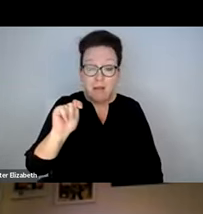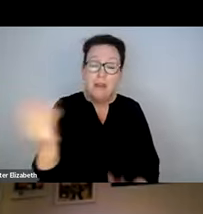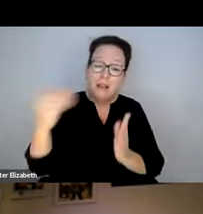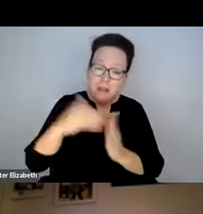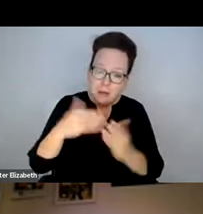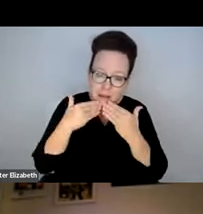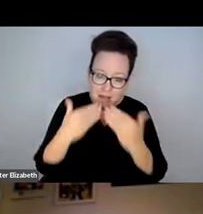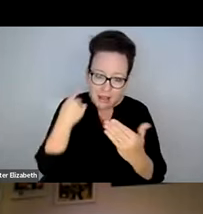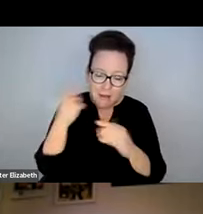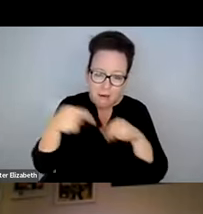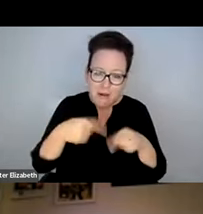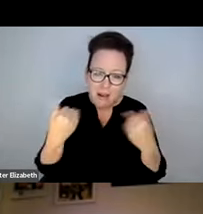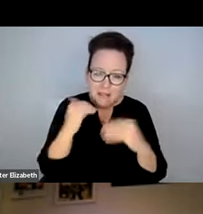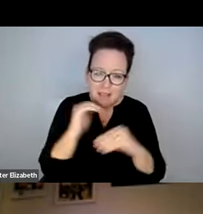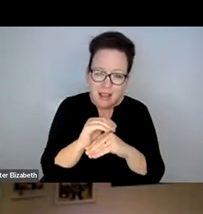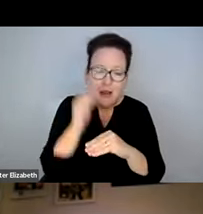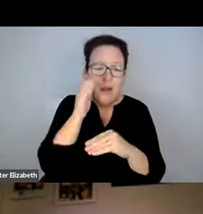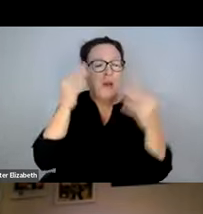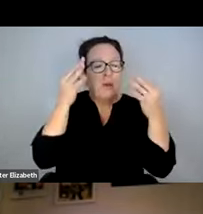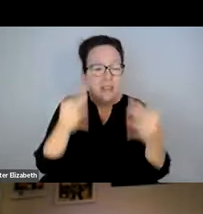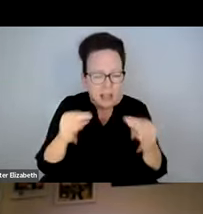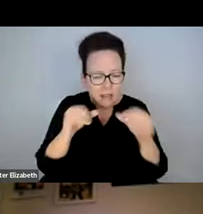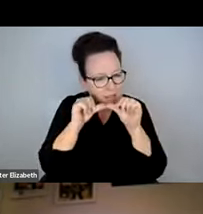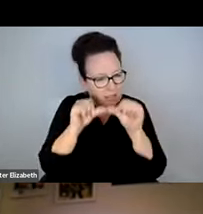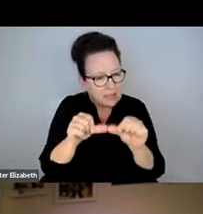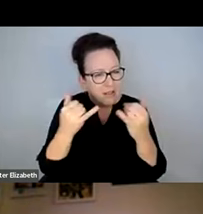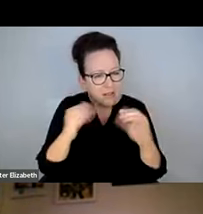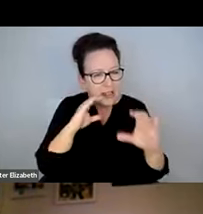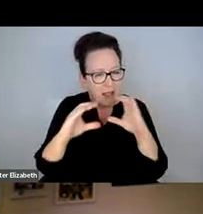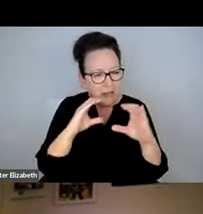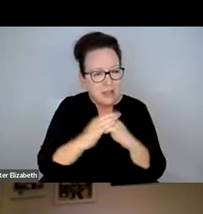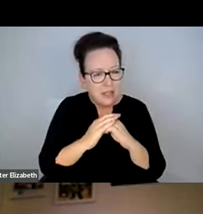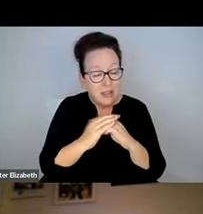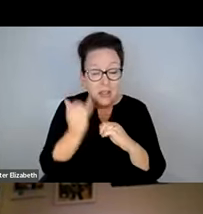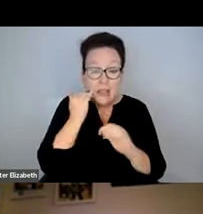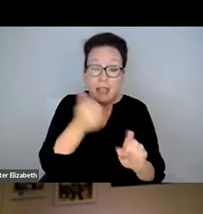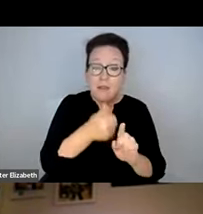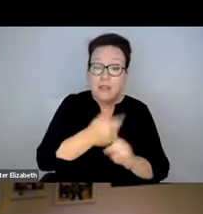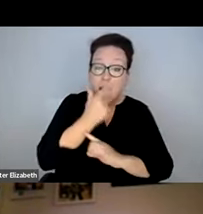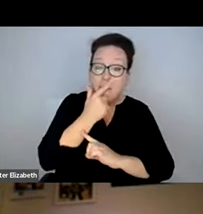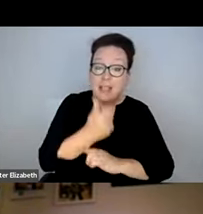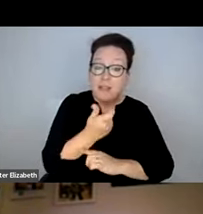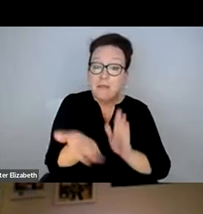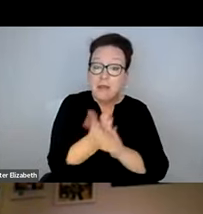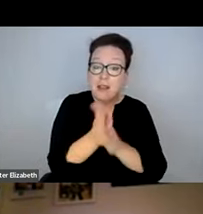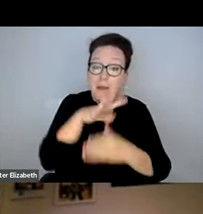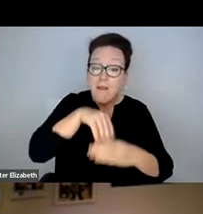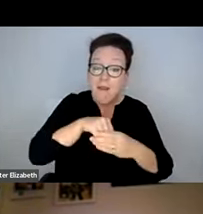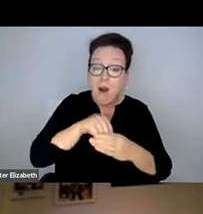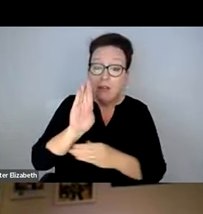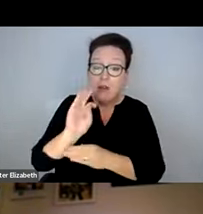AND PUBLIC RESTROOMS. THANK YOU EVERYBODY FOR ATTENDING. WE'LL DEFINITELY CONTINUE THIS CONVERSATION.